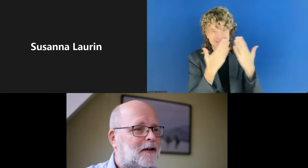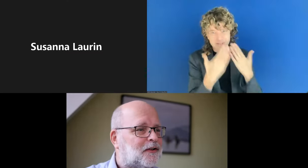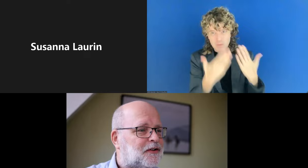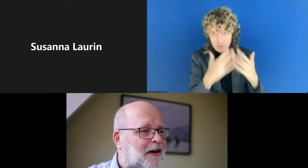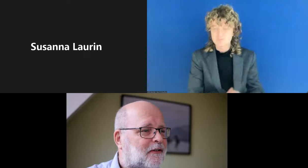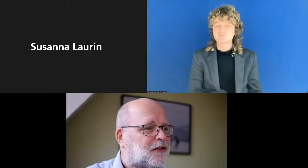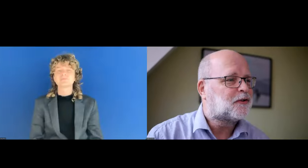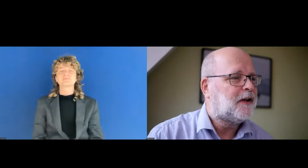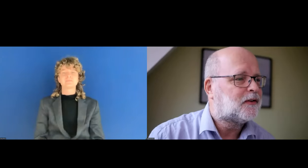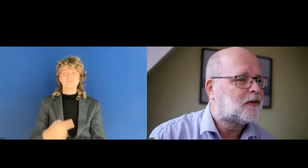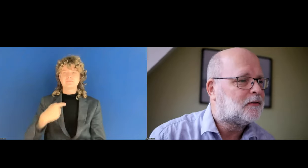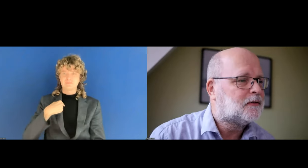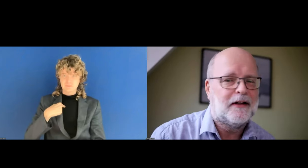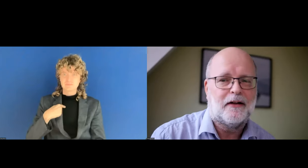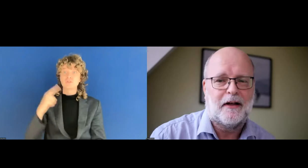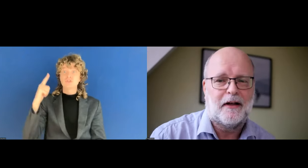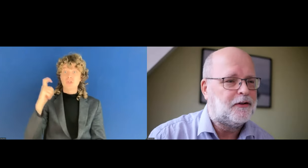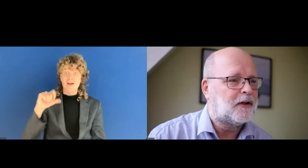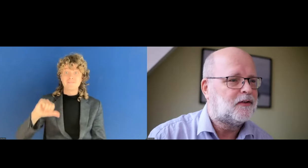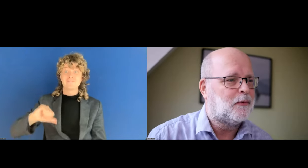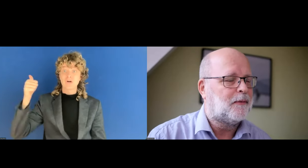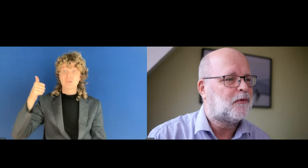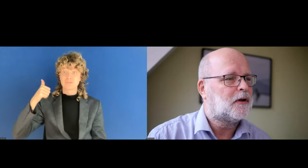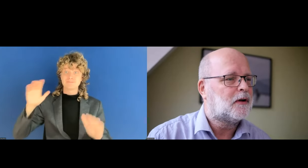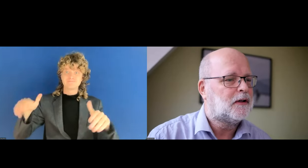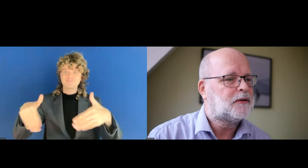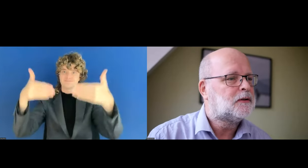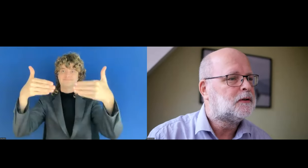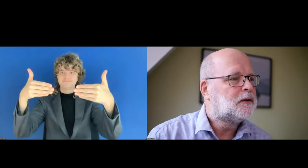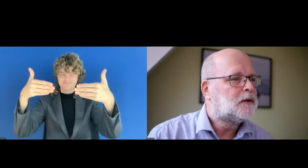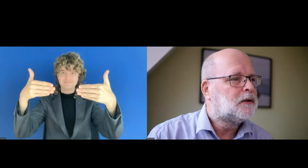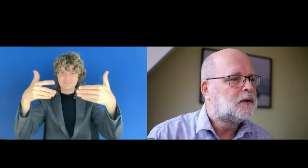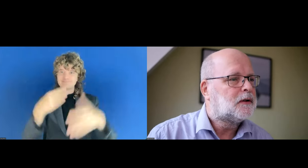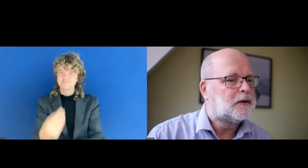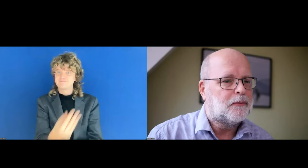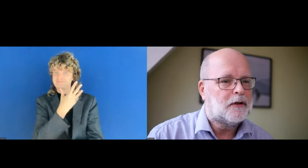sharing the screen, so that you can see what I'm talking about. Here we go.